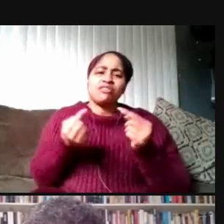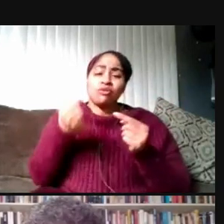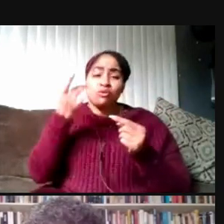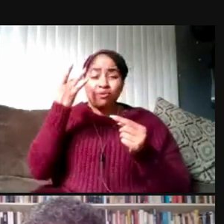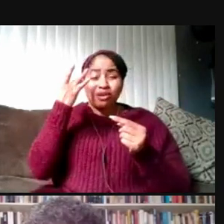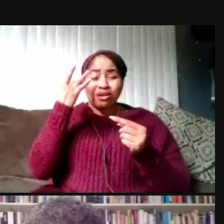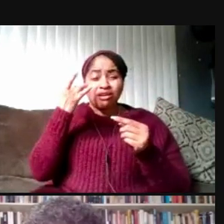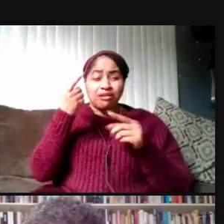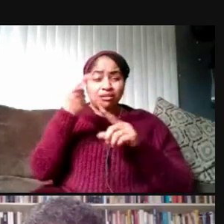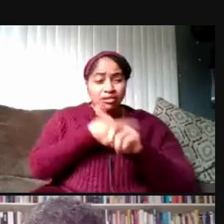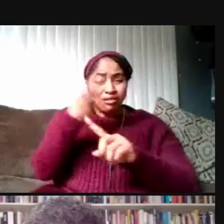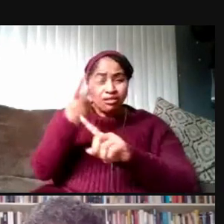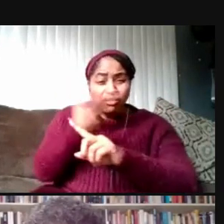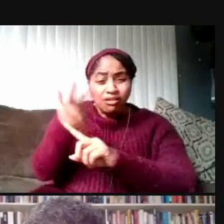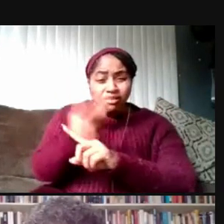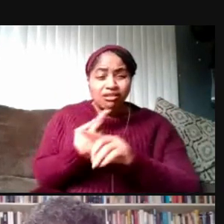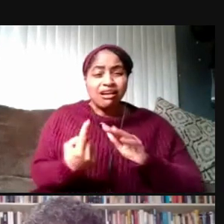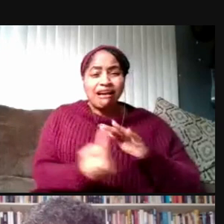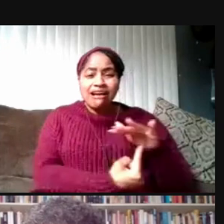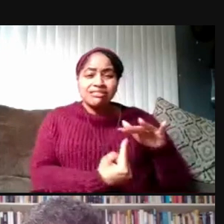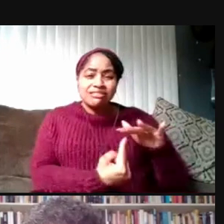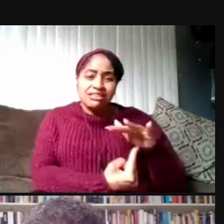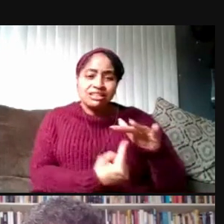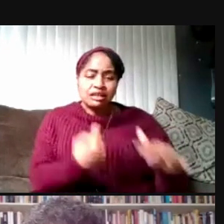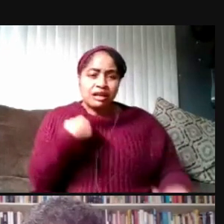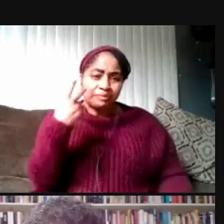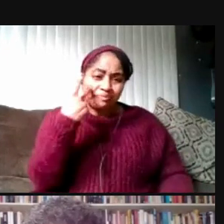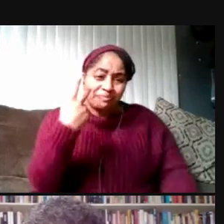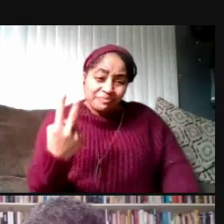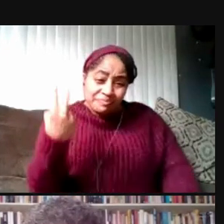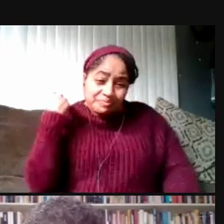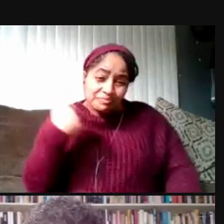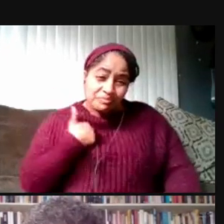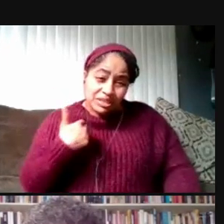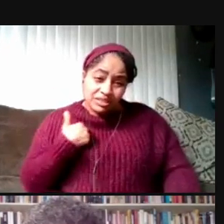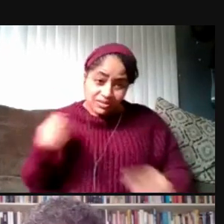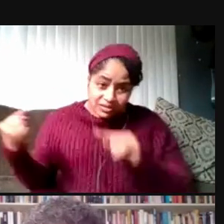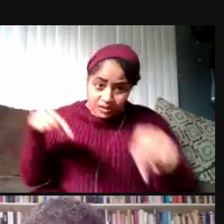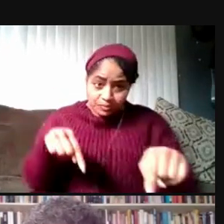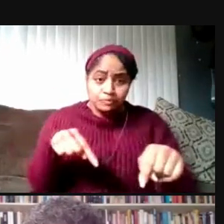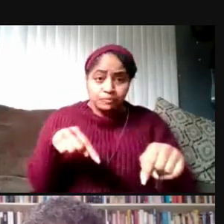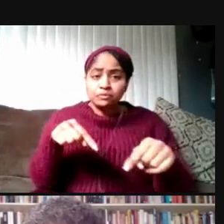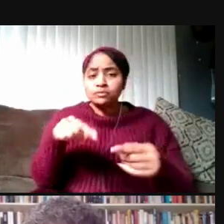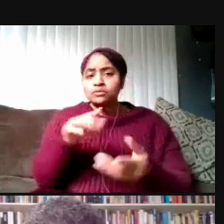And when I think back to my own, coming to this campus as a youngster, as an 18-year-old,